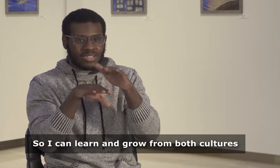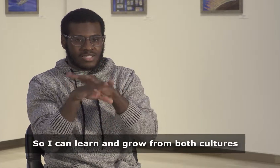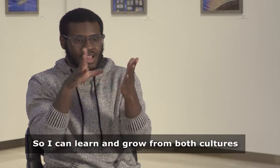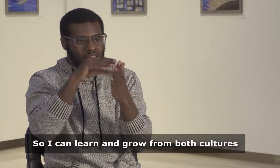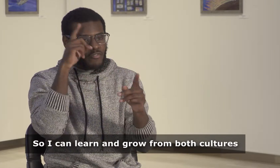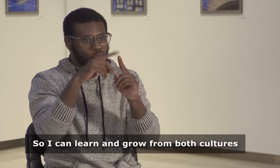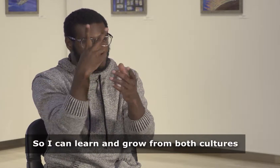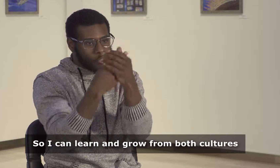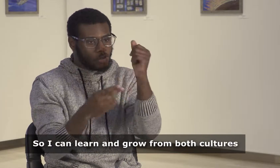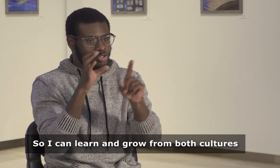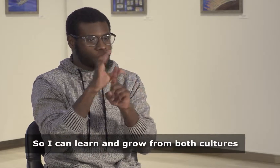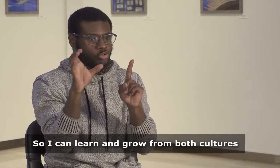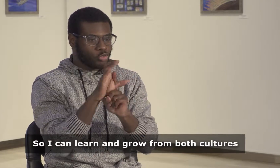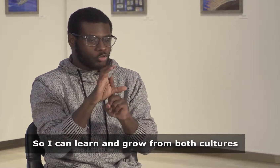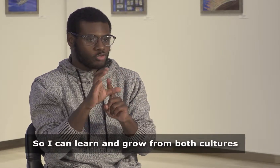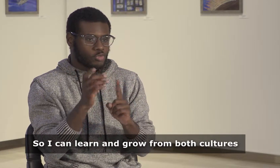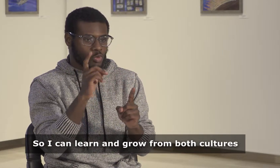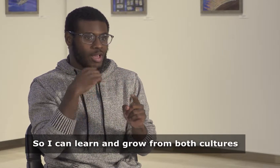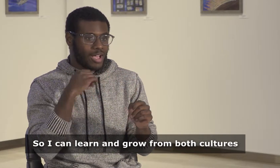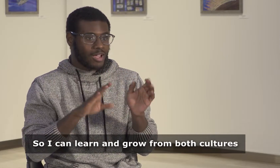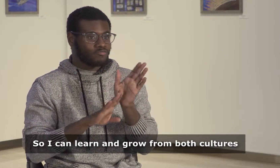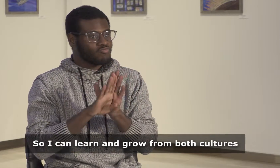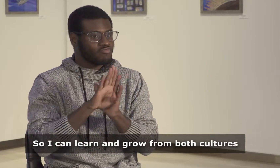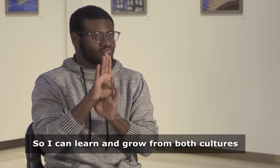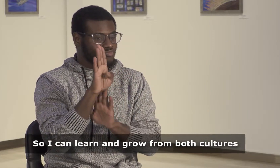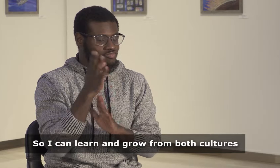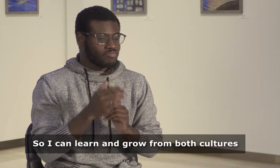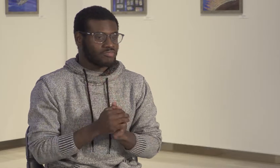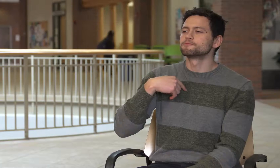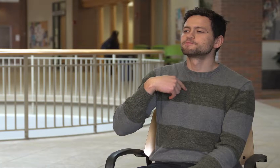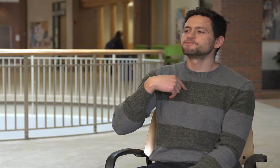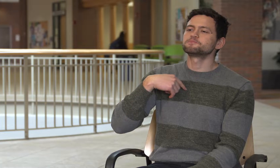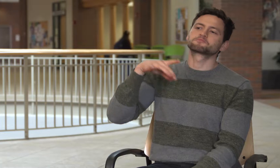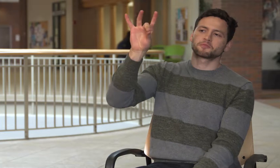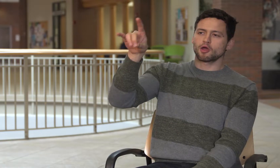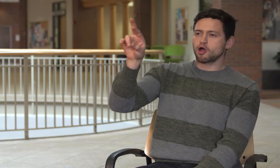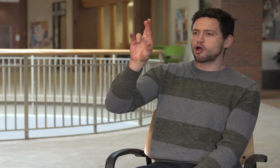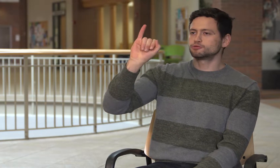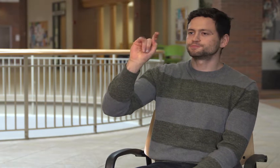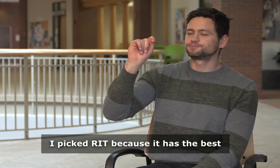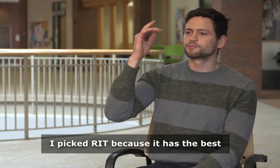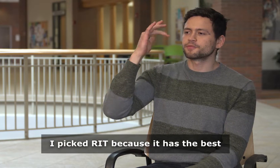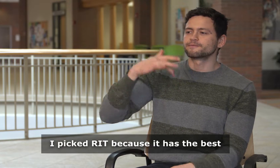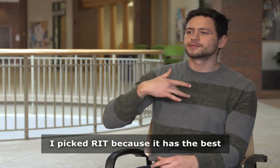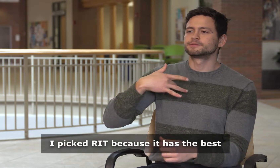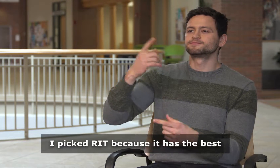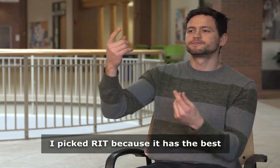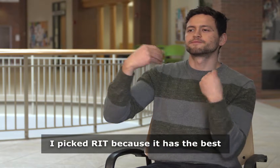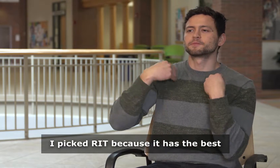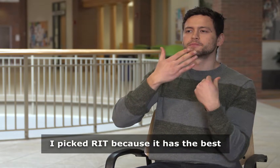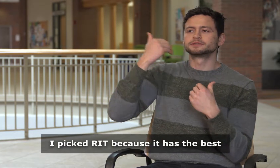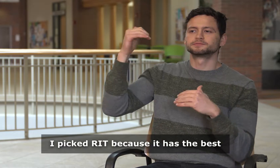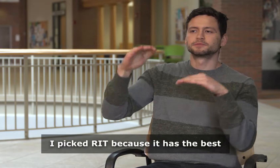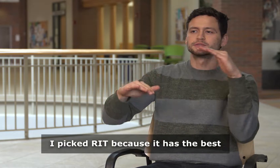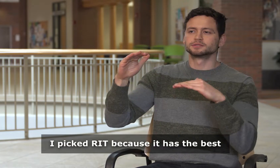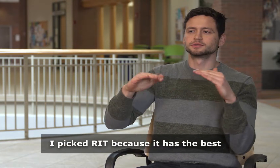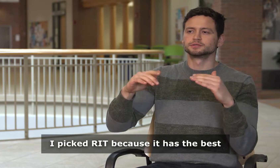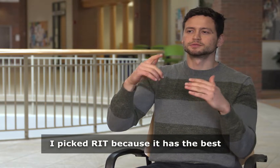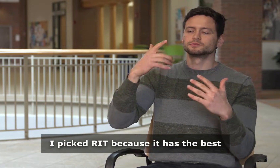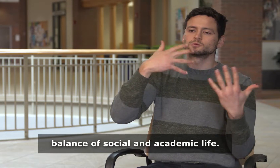So I can learn and grow from both cultures. I picked RIT because it has the best